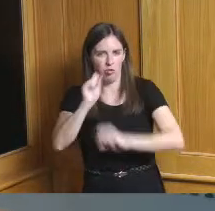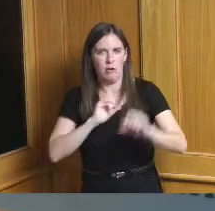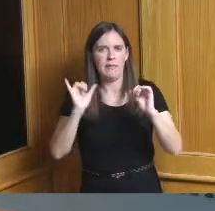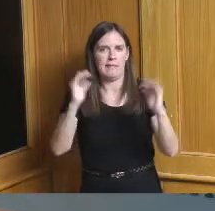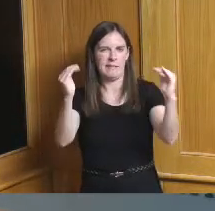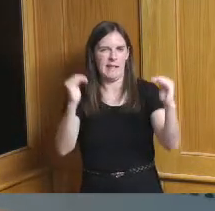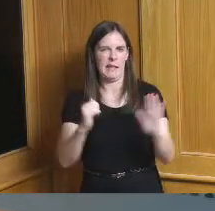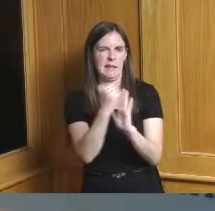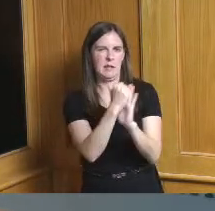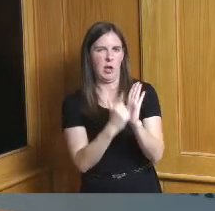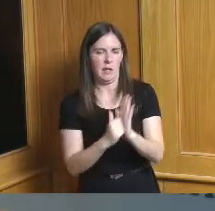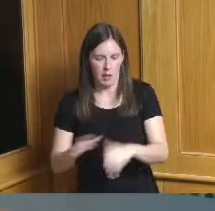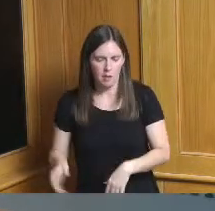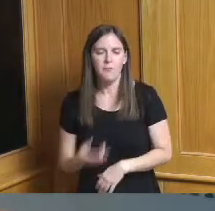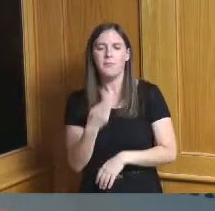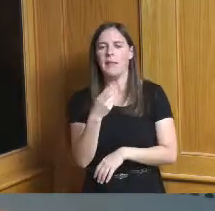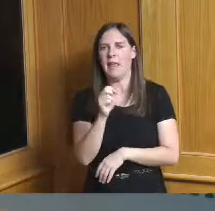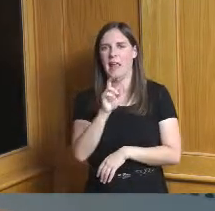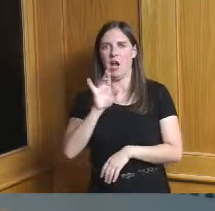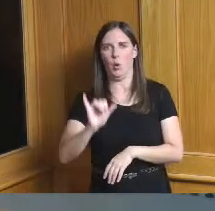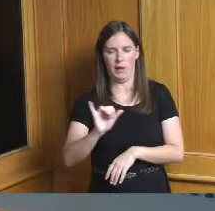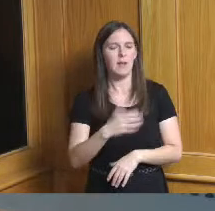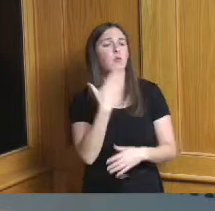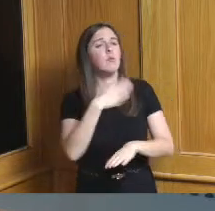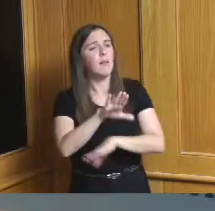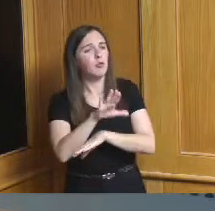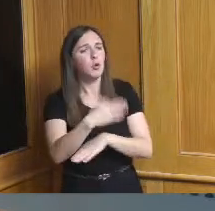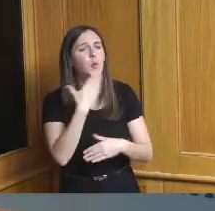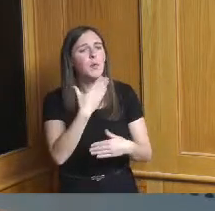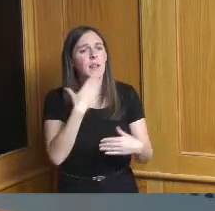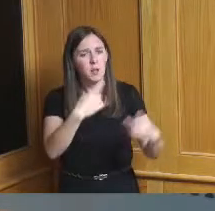good afternoon Commissioner good afternoon thank you for having us here today Madam President